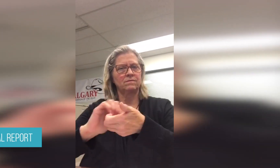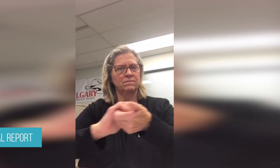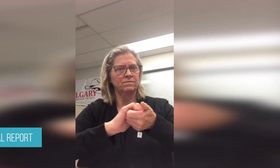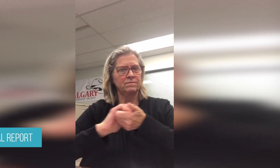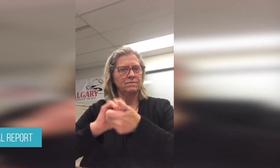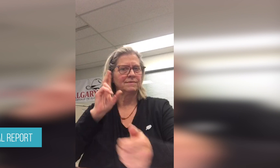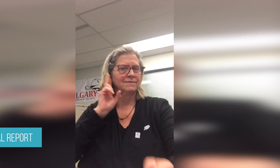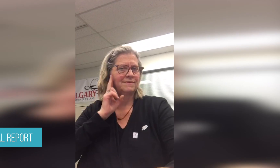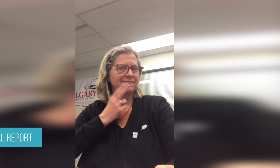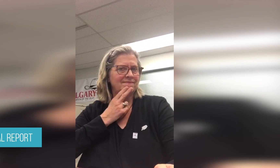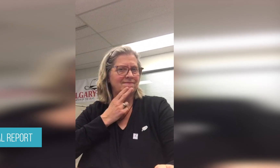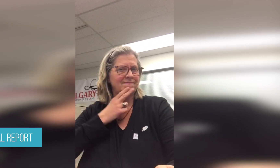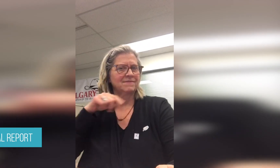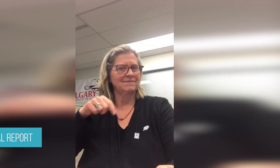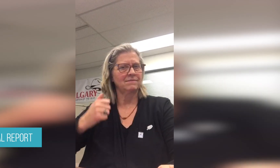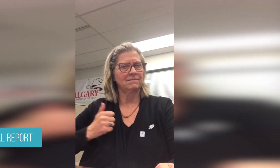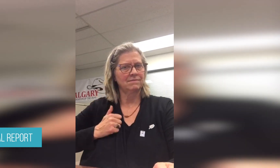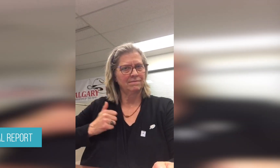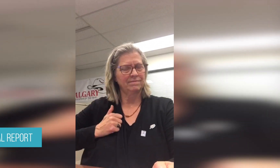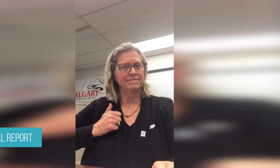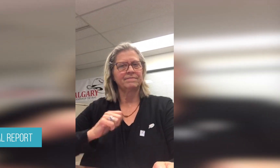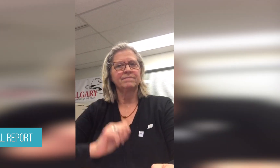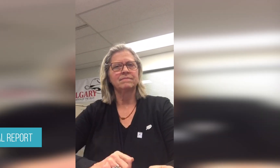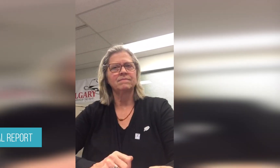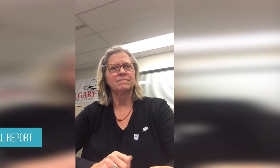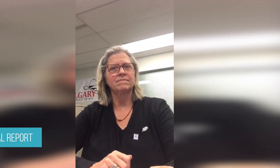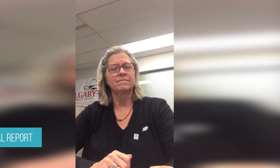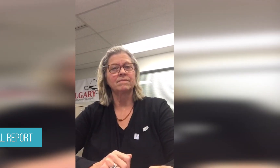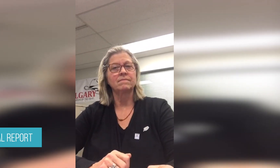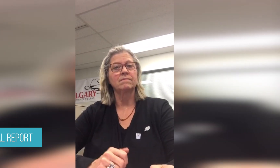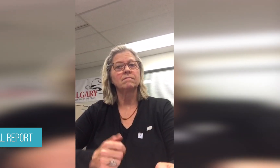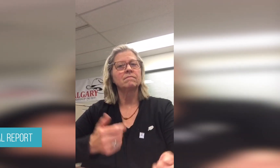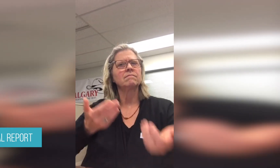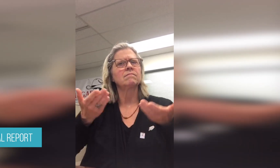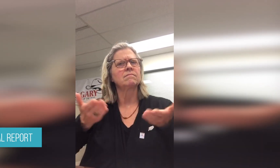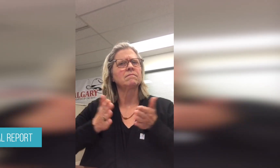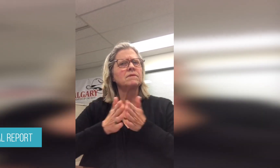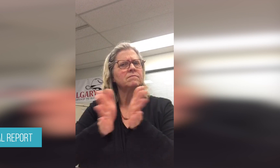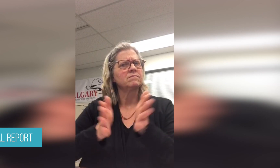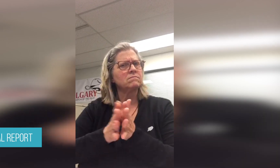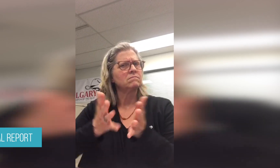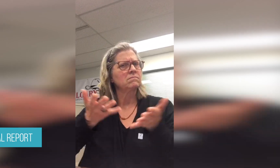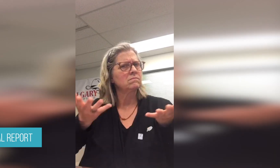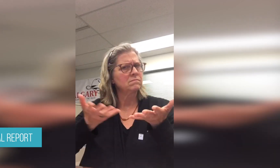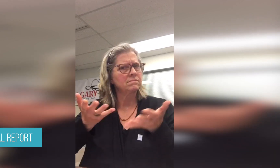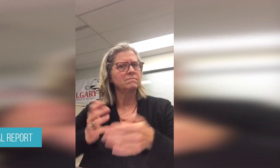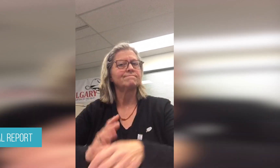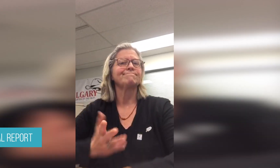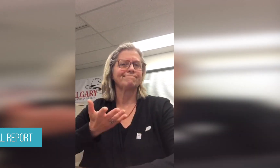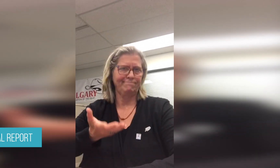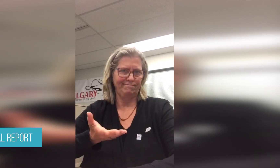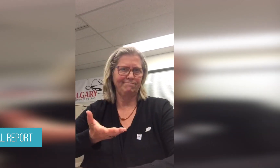Association of the Deaf in Canada. Now, I will explain you